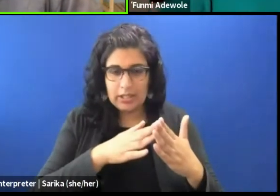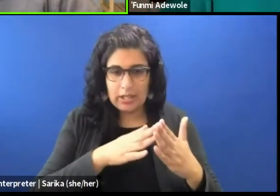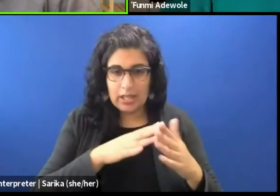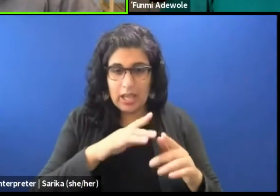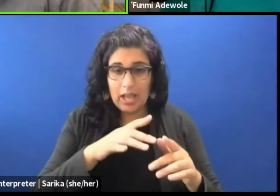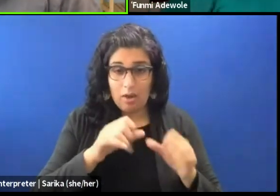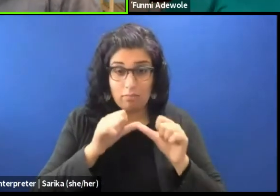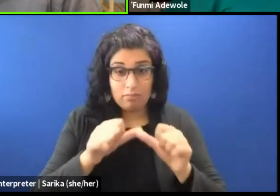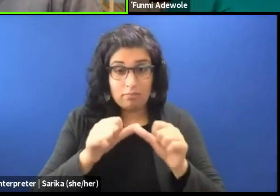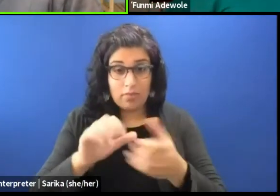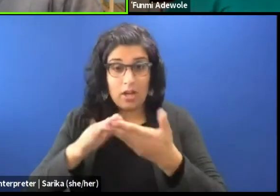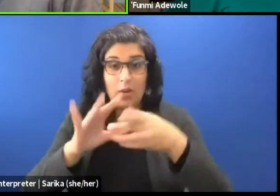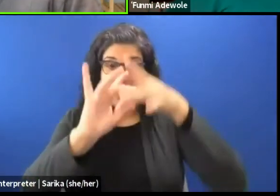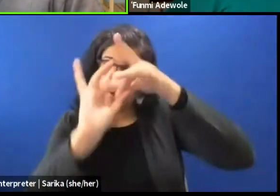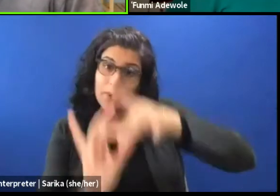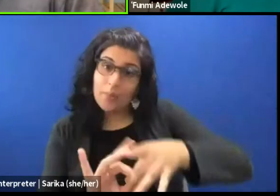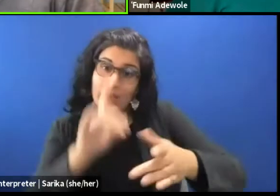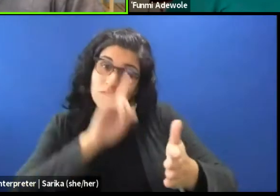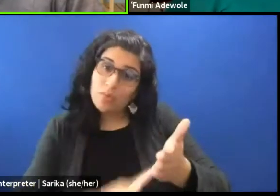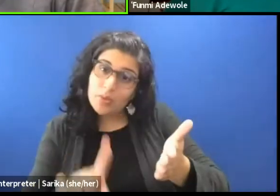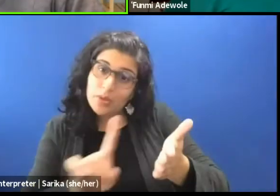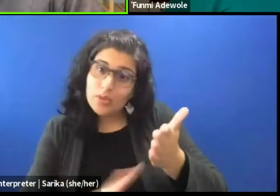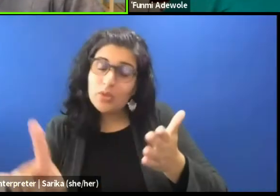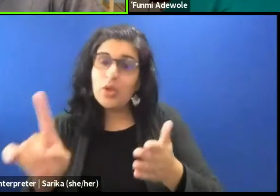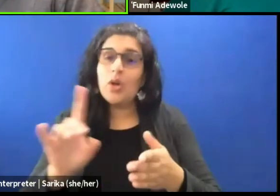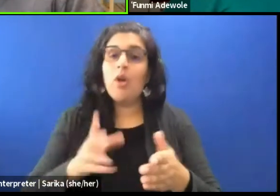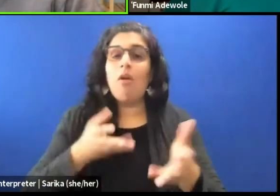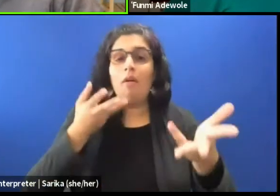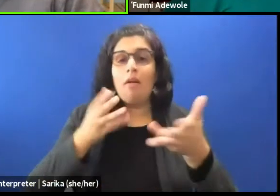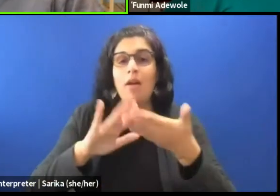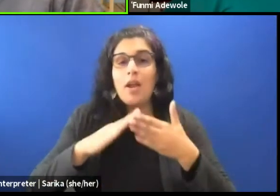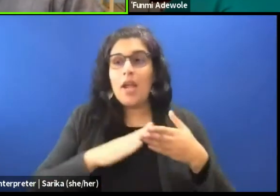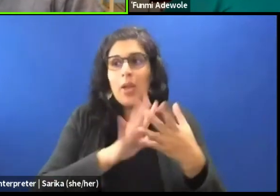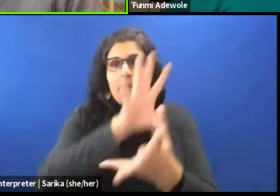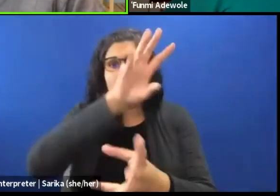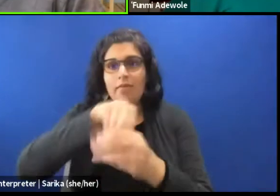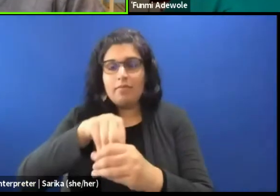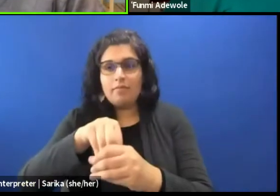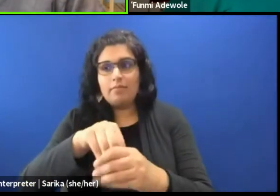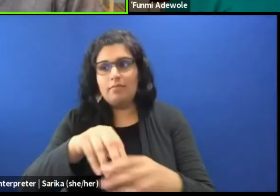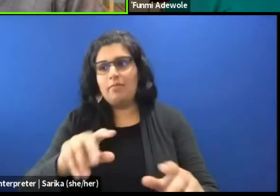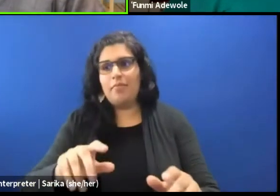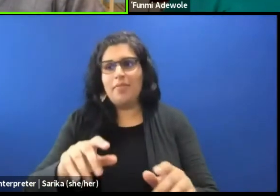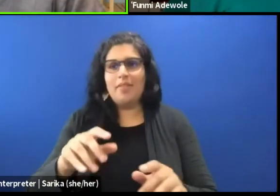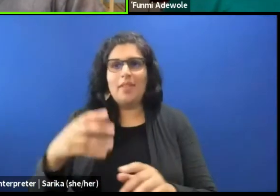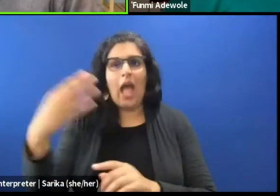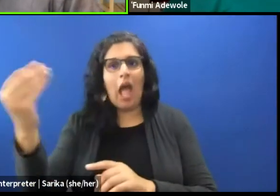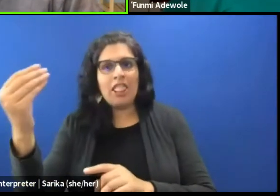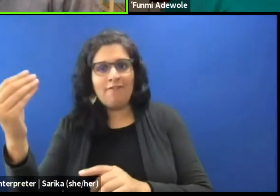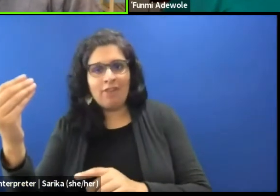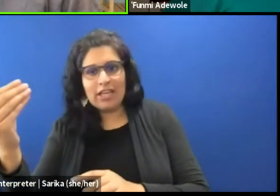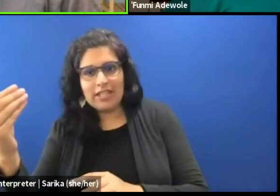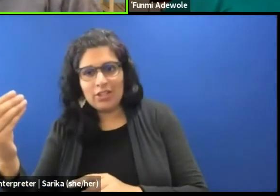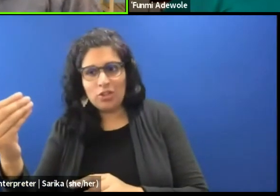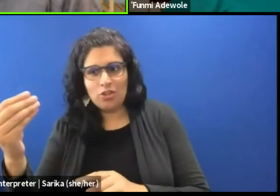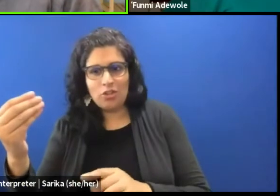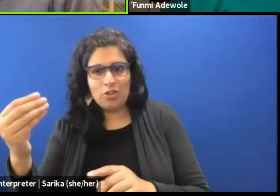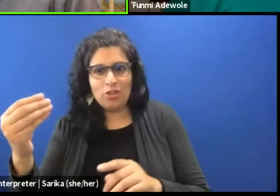about community-based research, talking about scholarship with on the fringe, and things like that. What are the things that we can learn